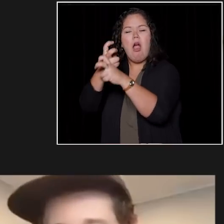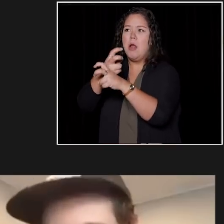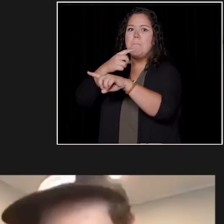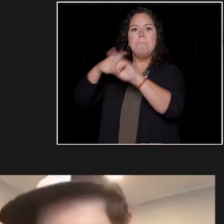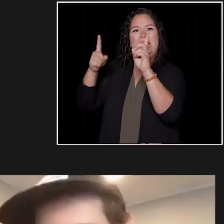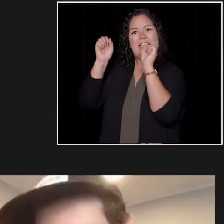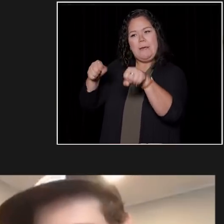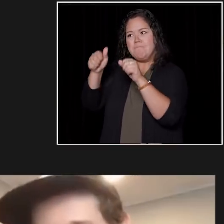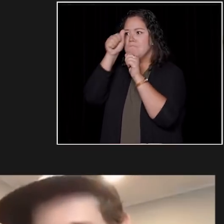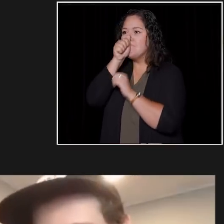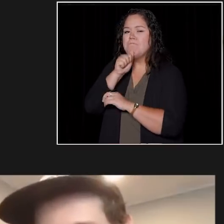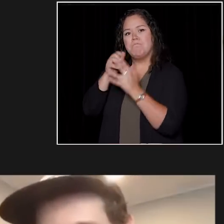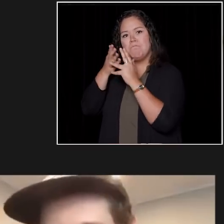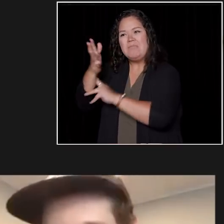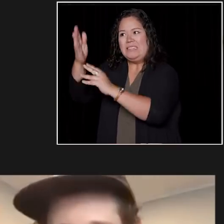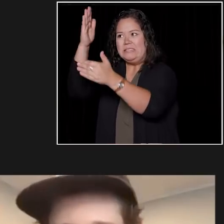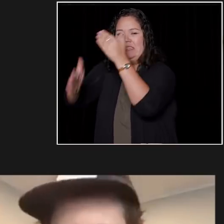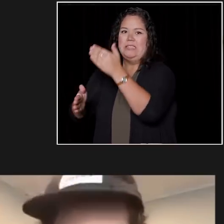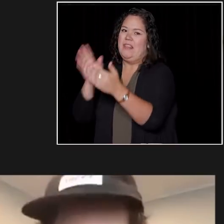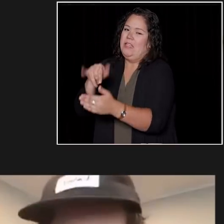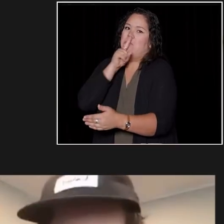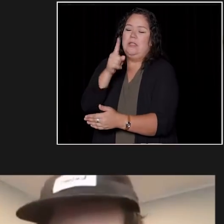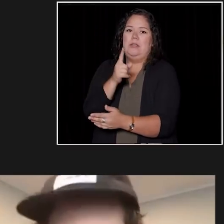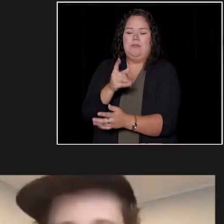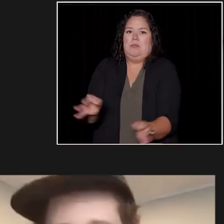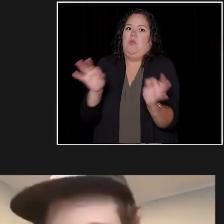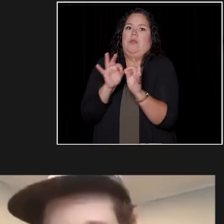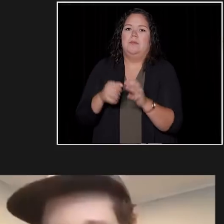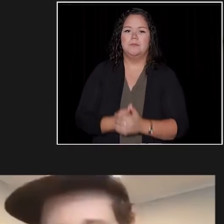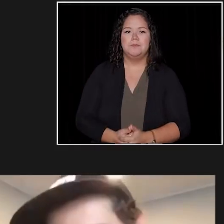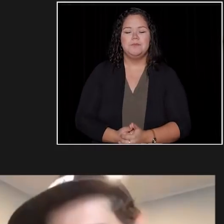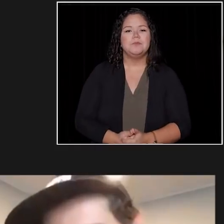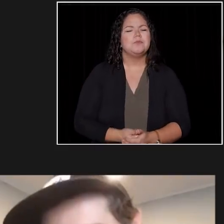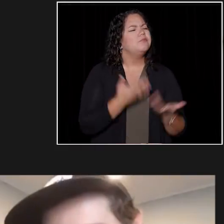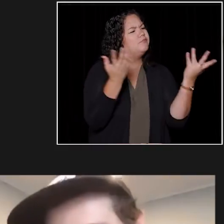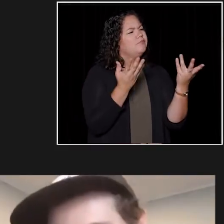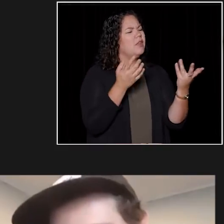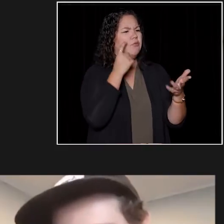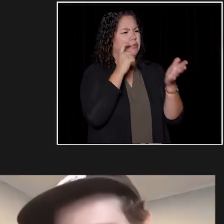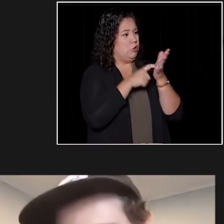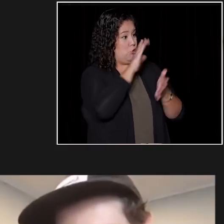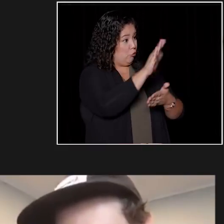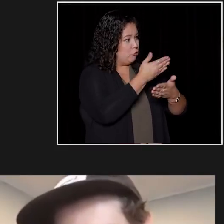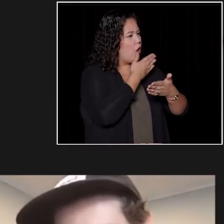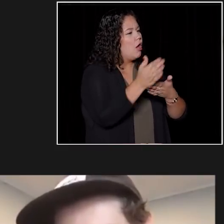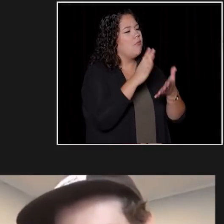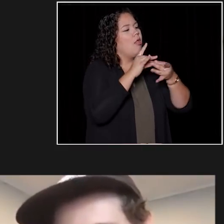is in and of itself, you know, an incredible achievement. There's moments in your songs now